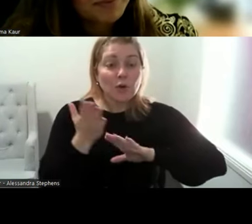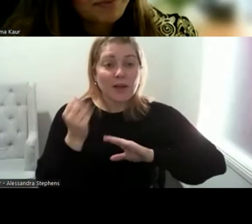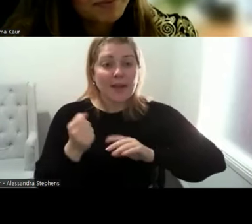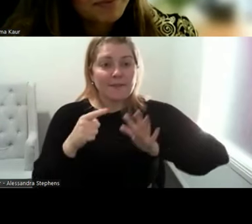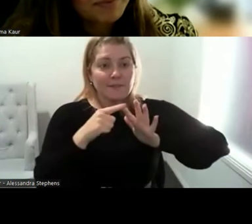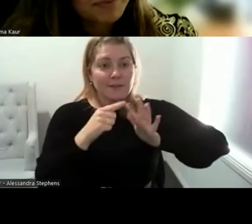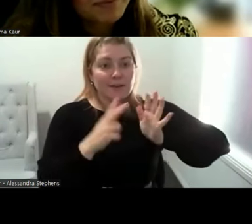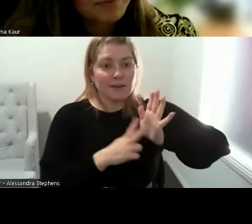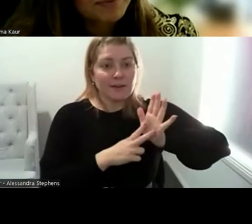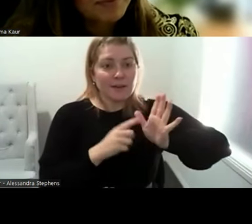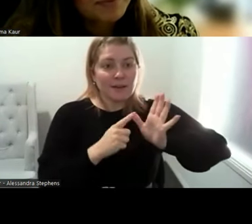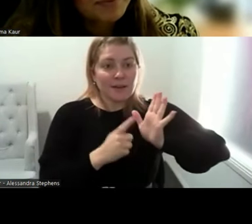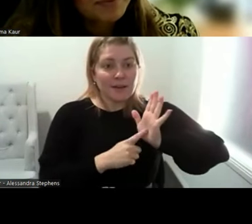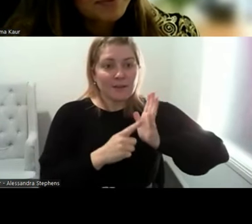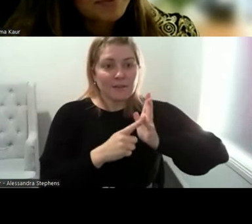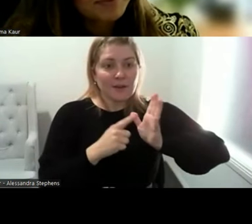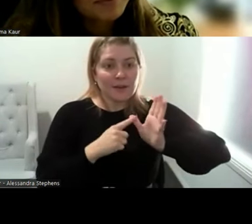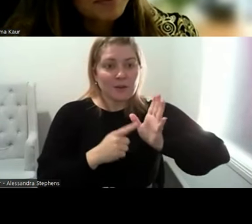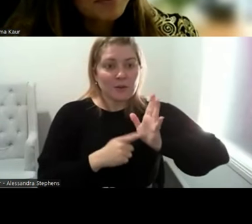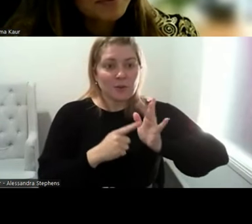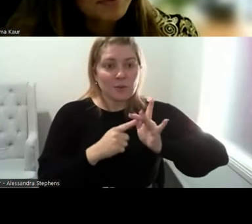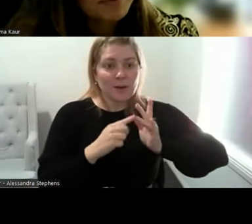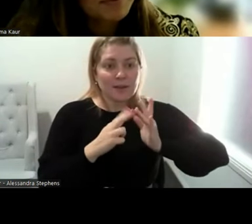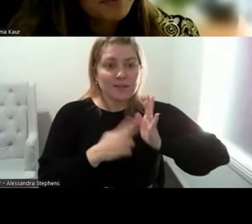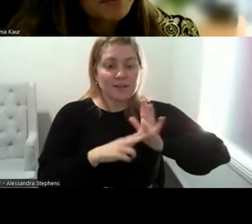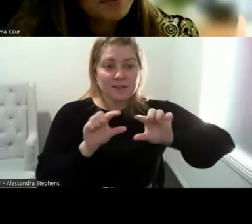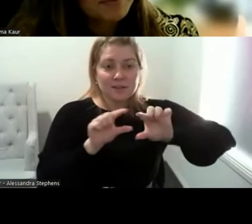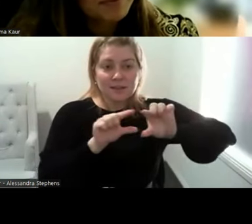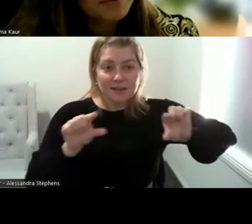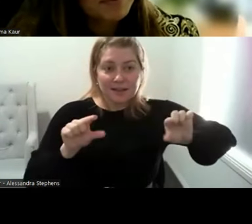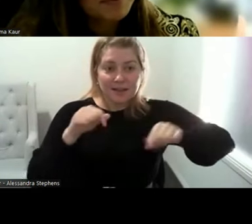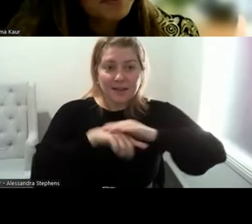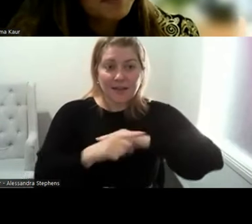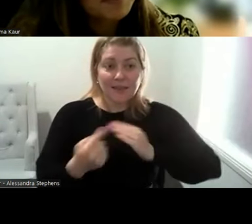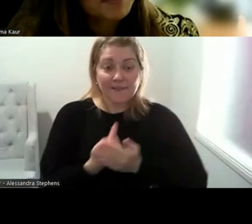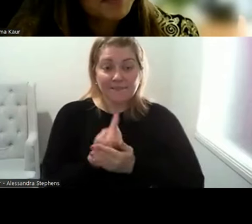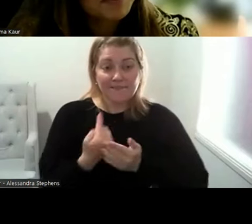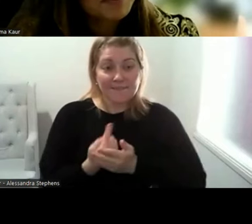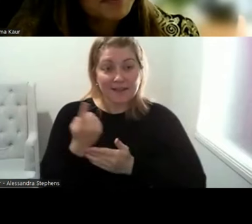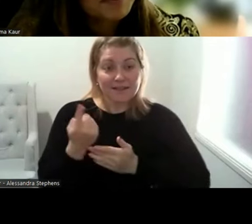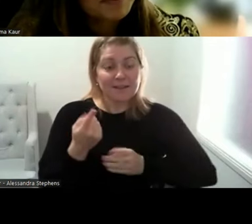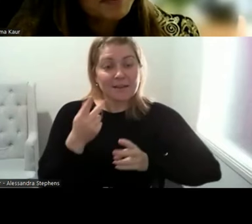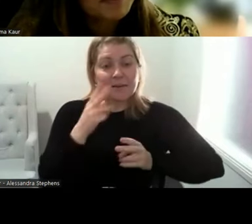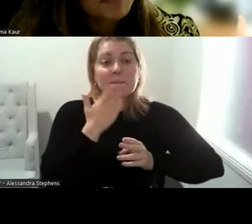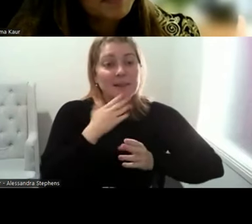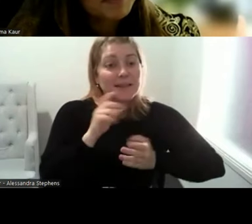today's event. As well as any other comments you may have about the strategy. And we'd